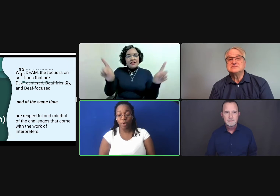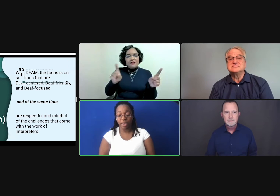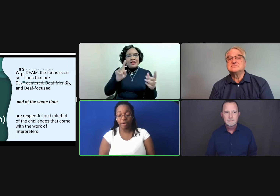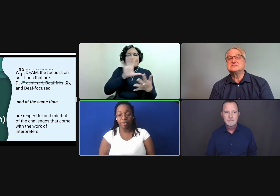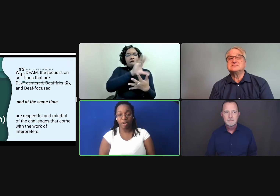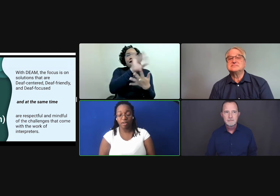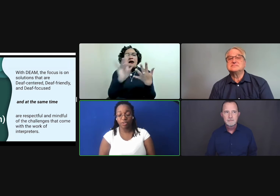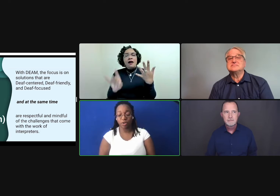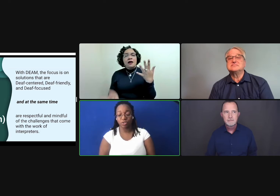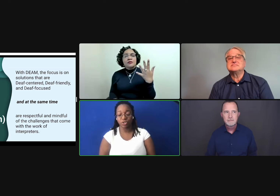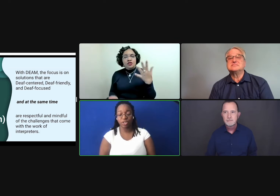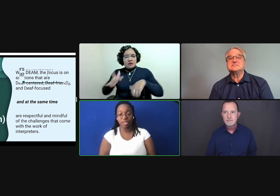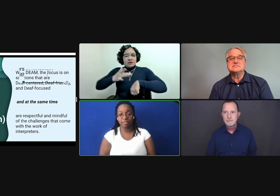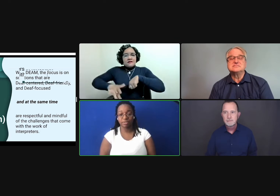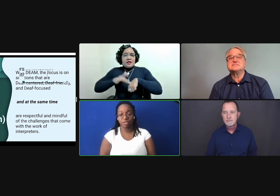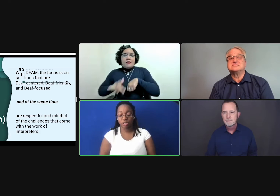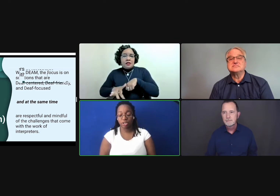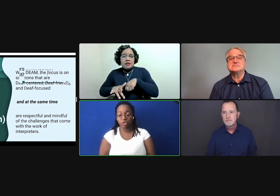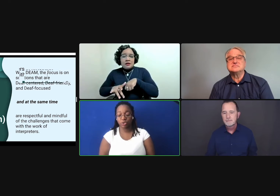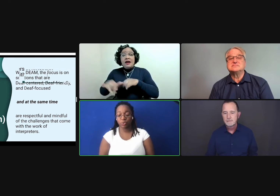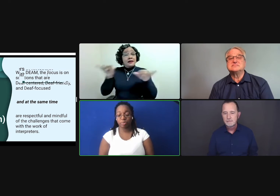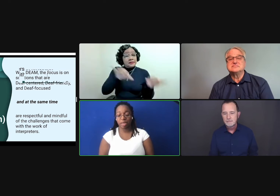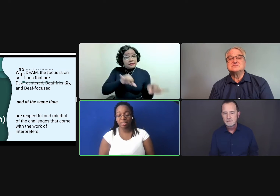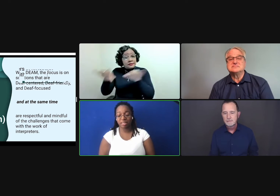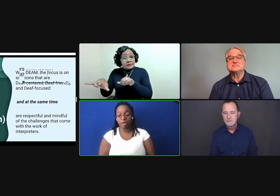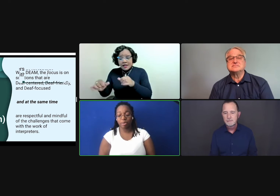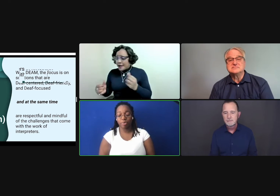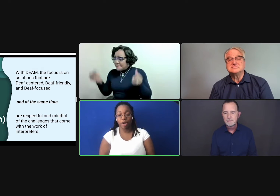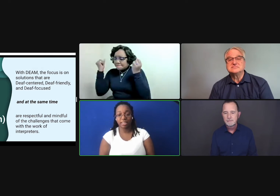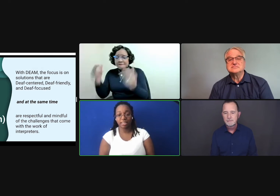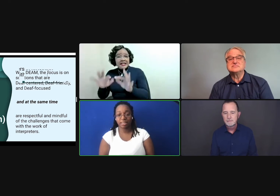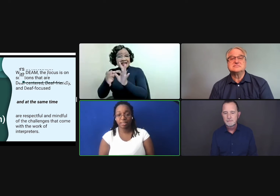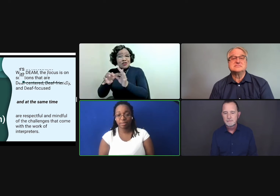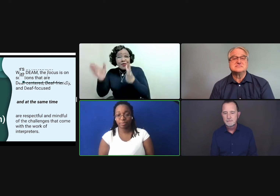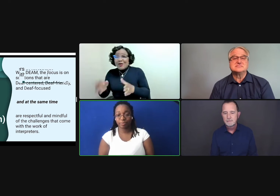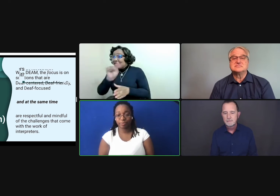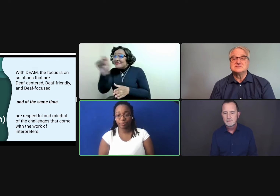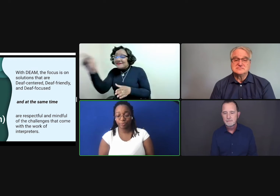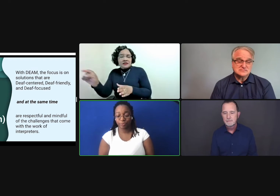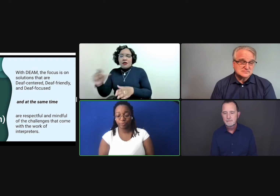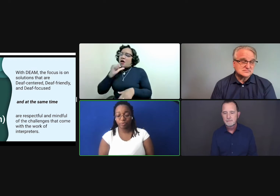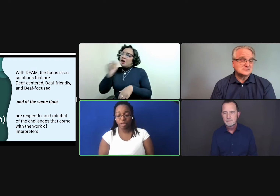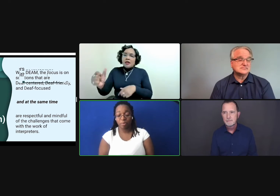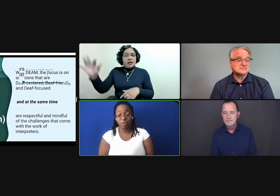aware of the alternatives to the best practices.